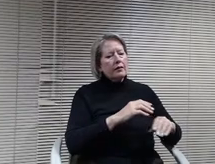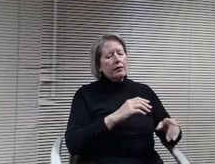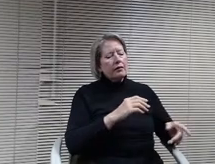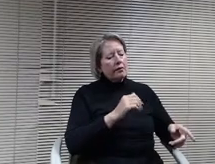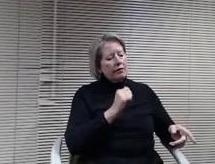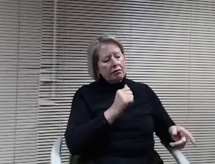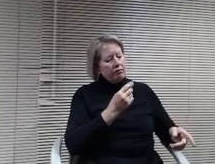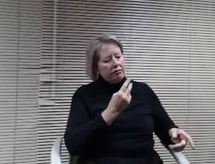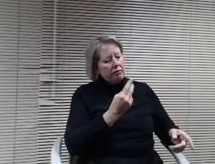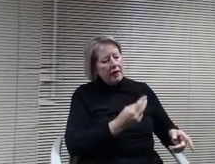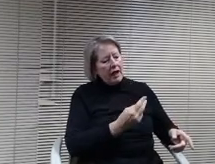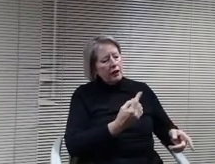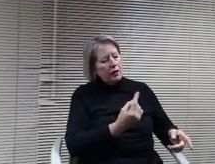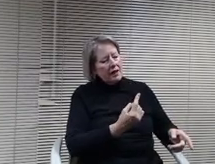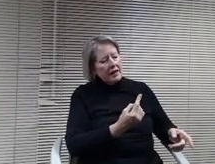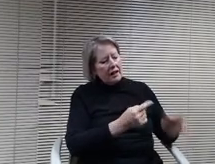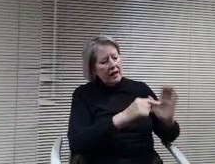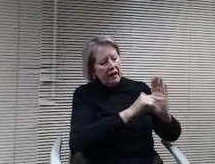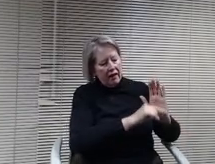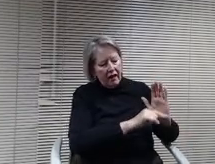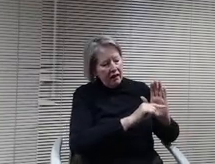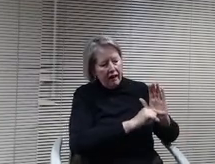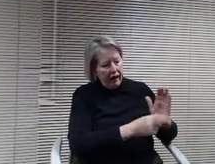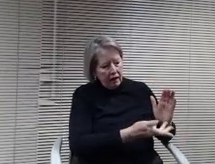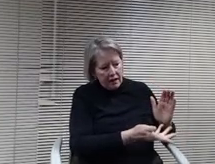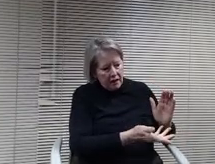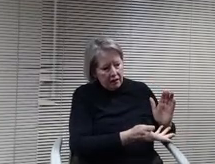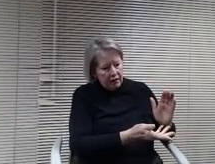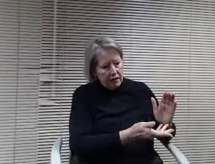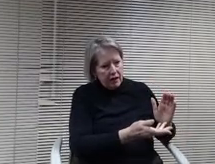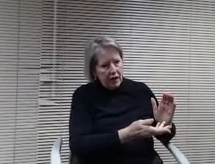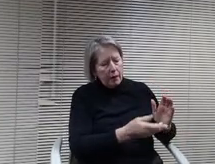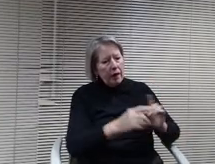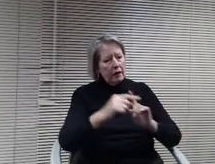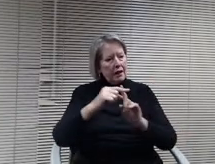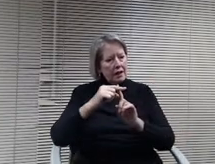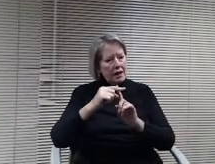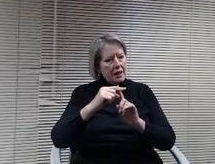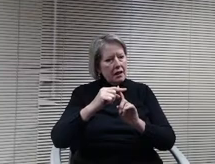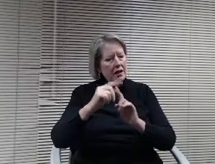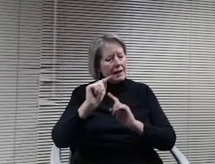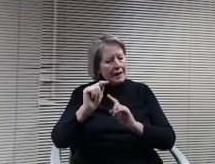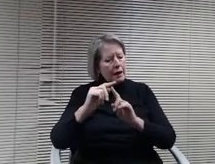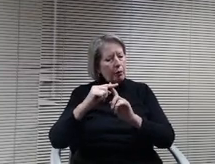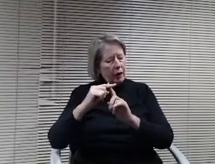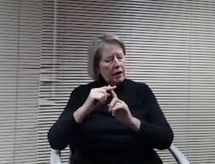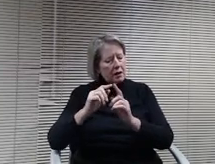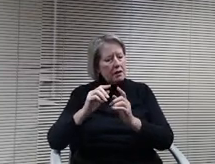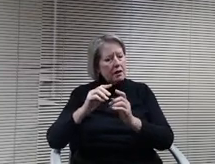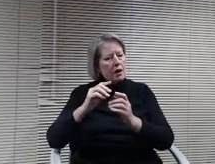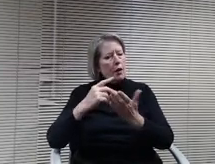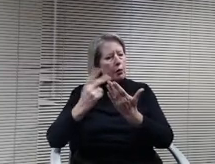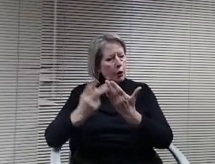form of being negative about the T plus program, because I think that we've had such a fabulous long-term partnership with that